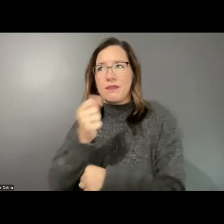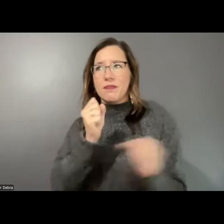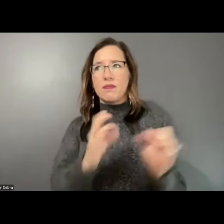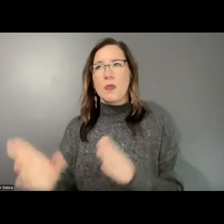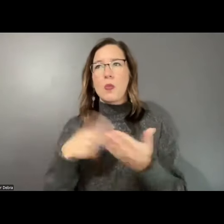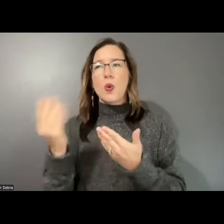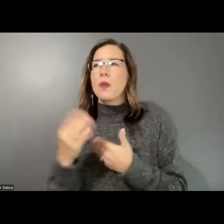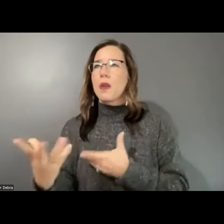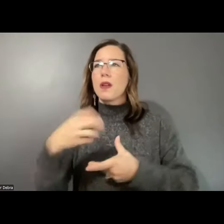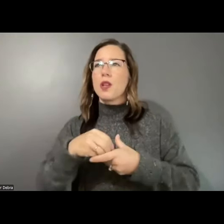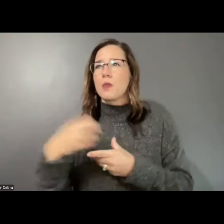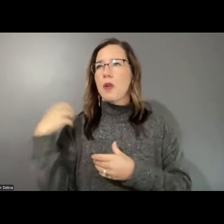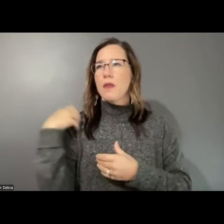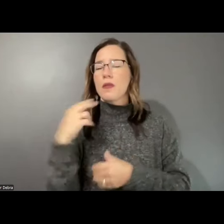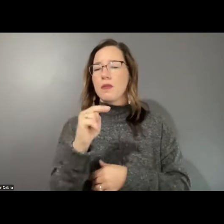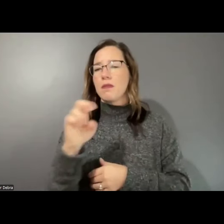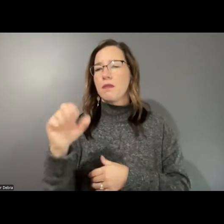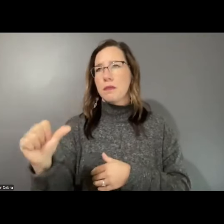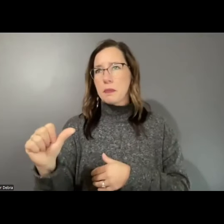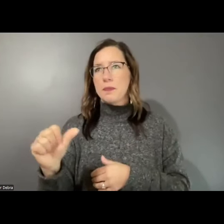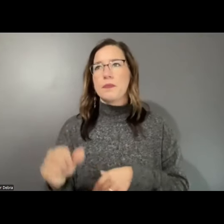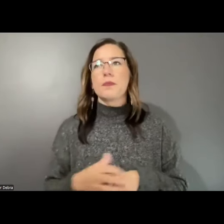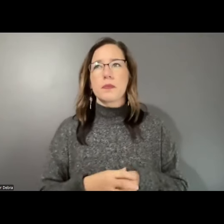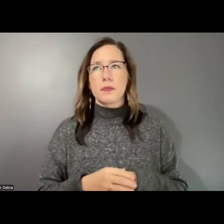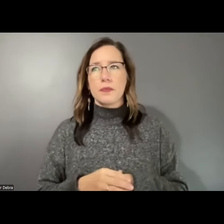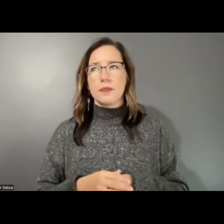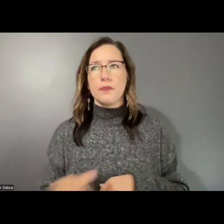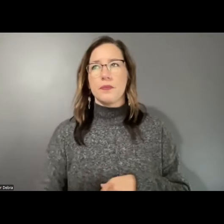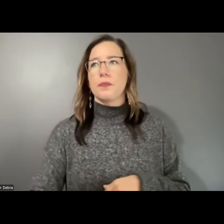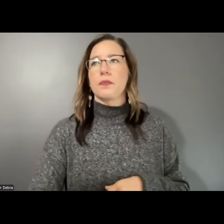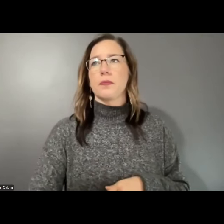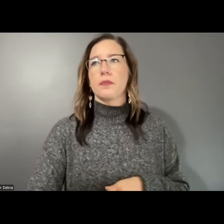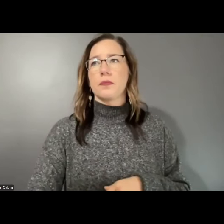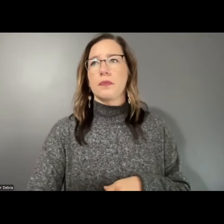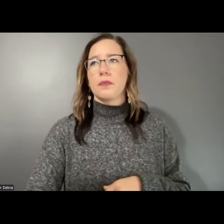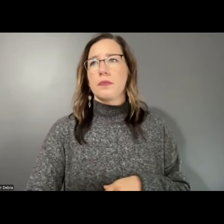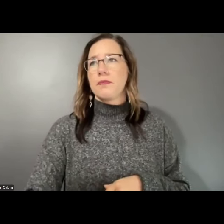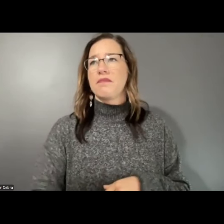Officer at the National Endowment for the Arts. Thank you, Chair Jackson, and good morning,